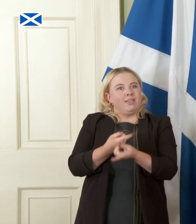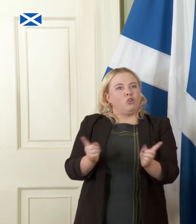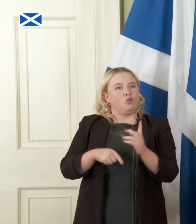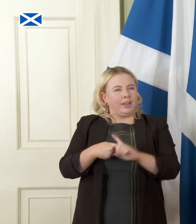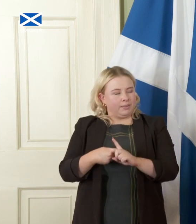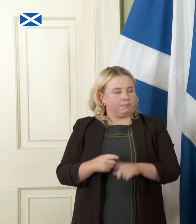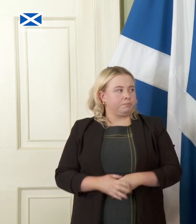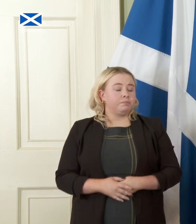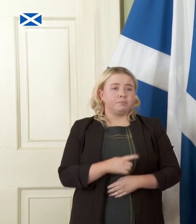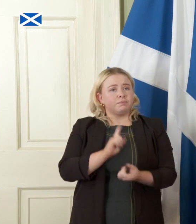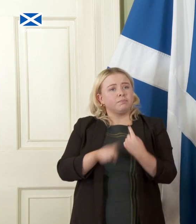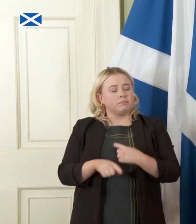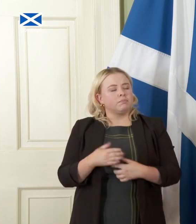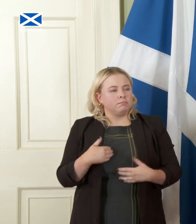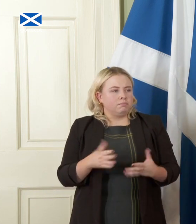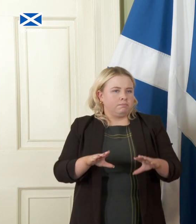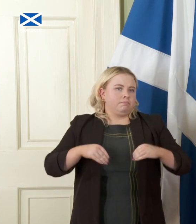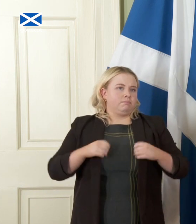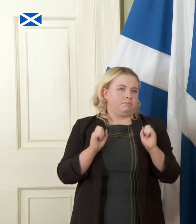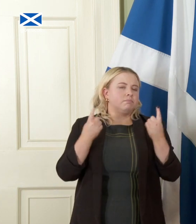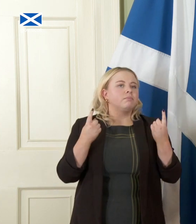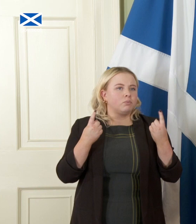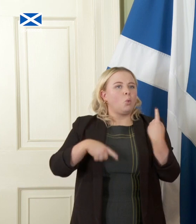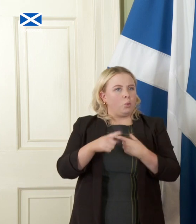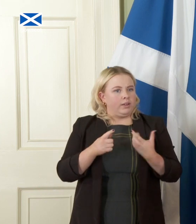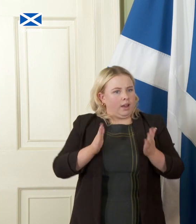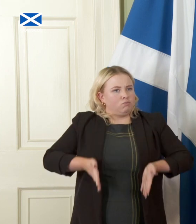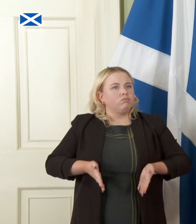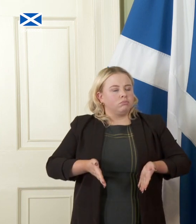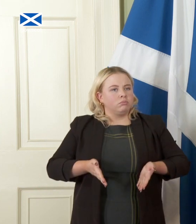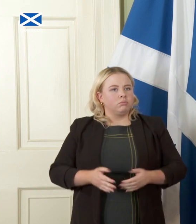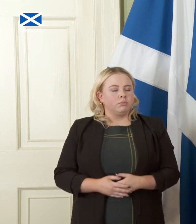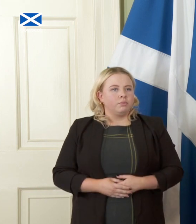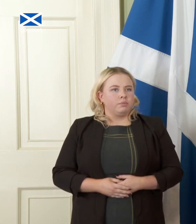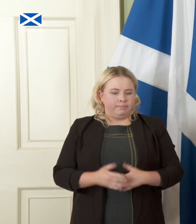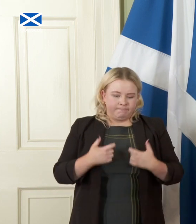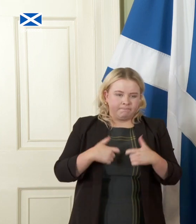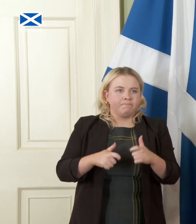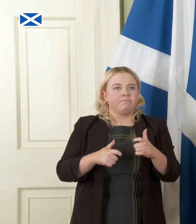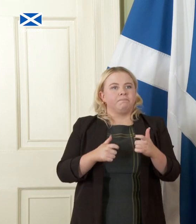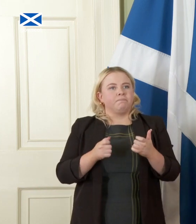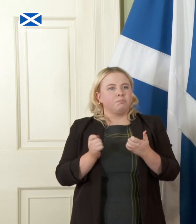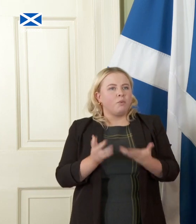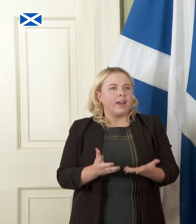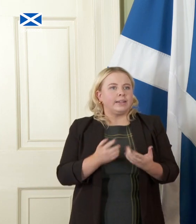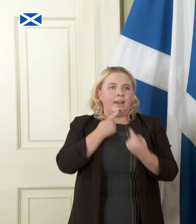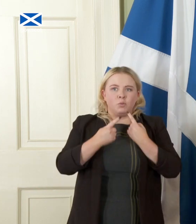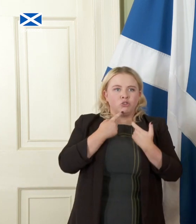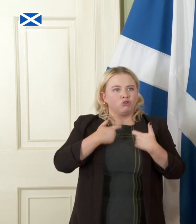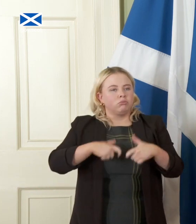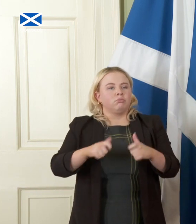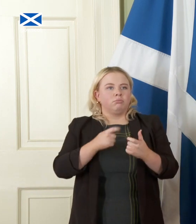No I do accept that we will have a requirement to continue to provide information and to update